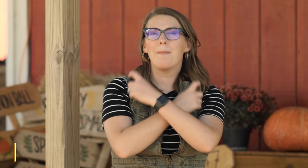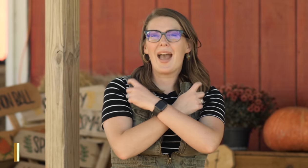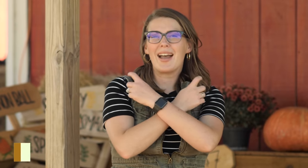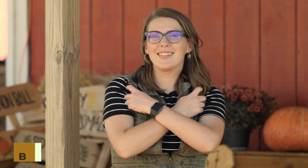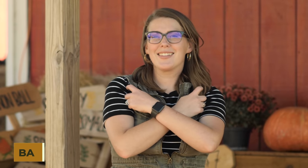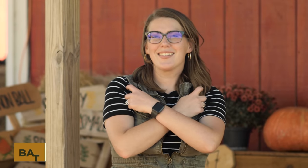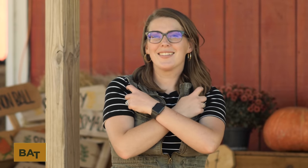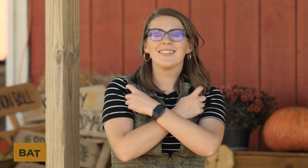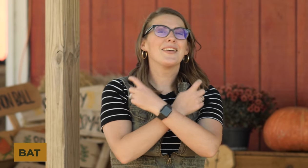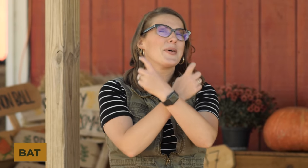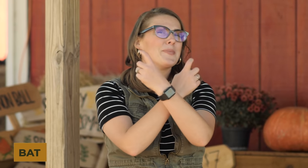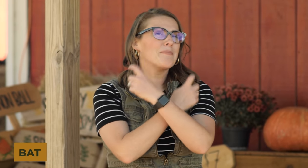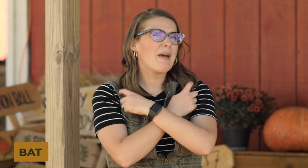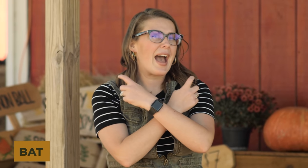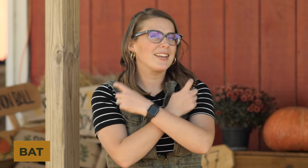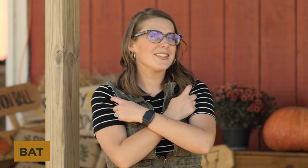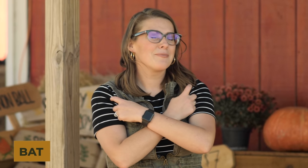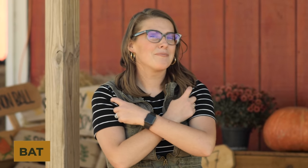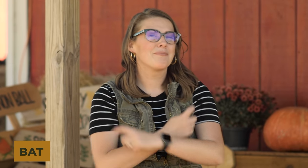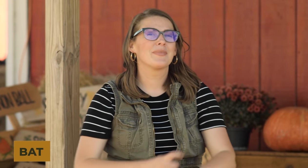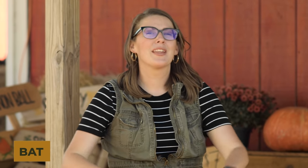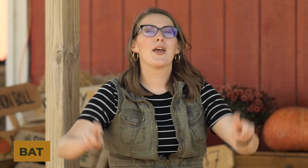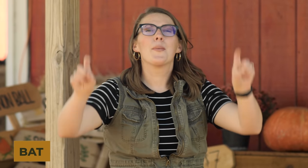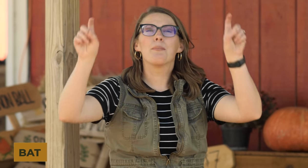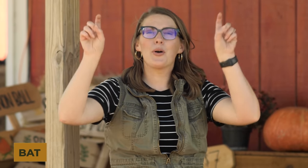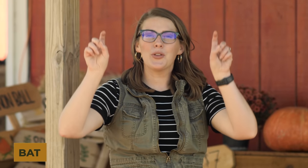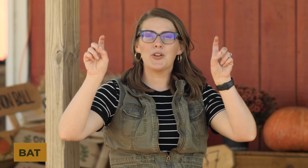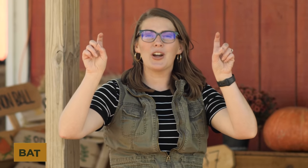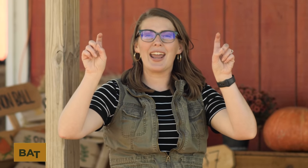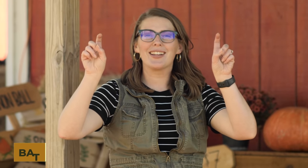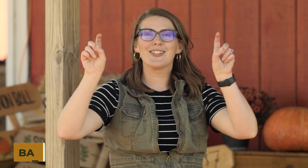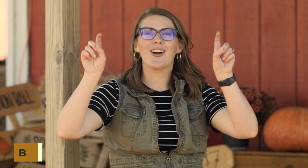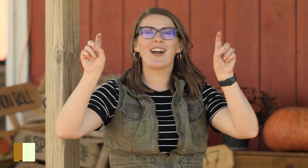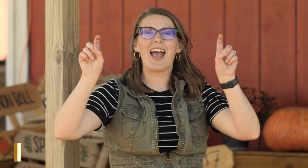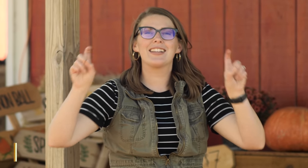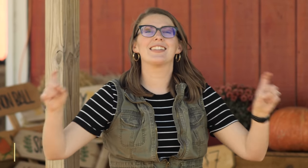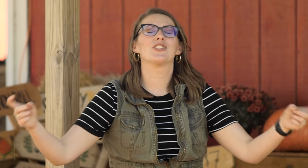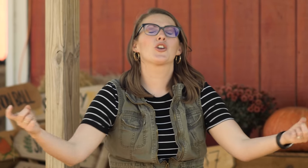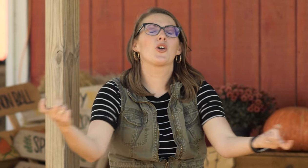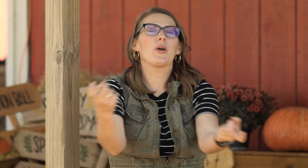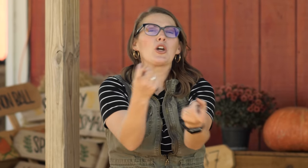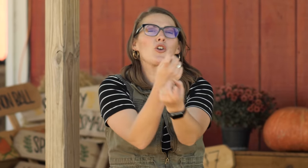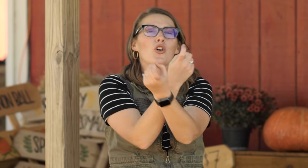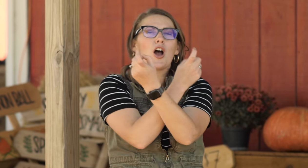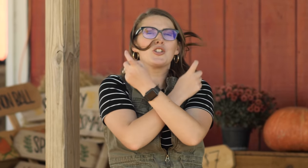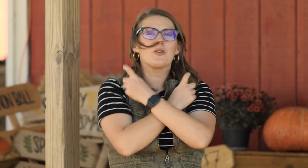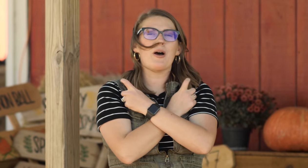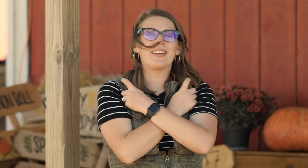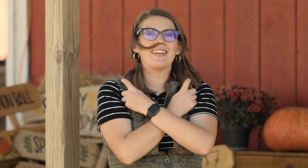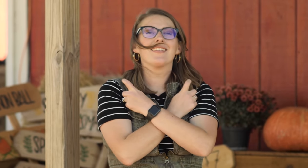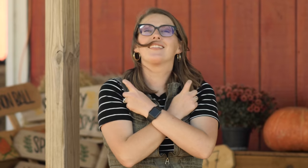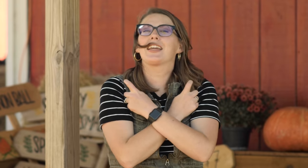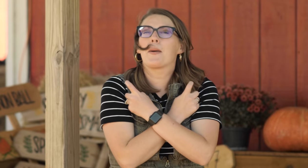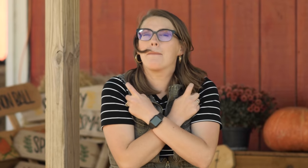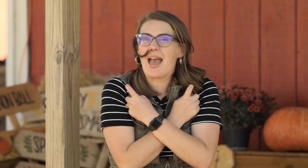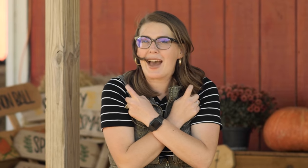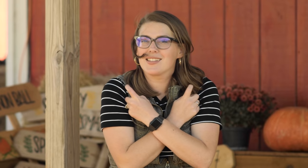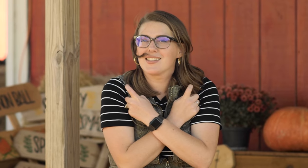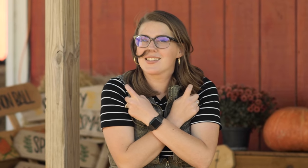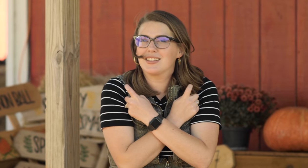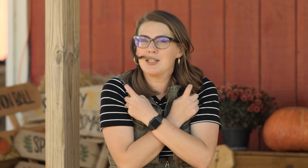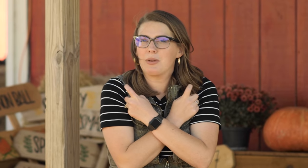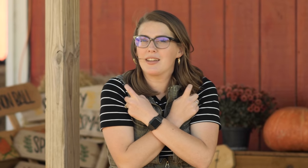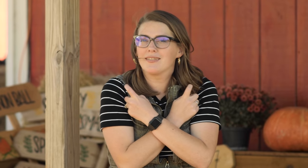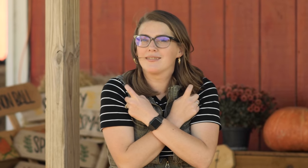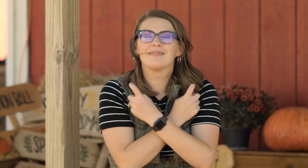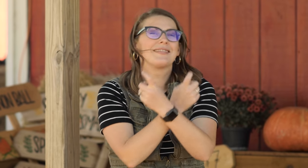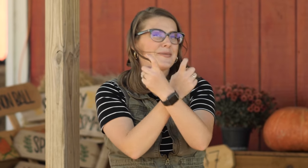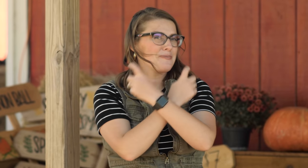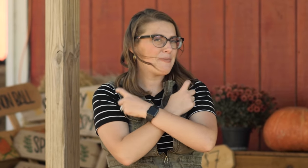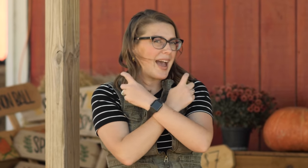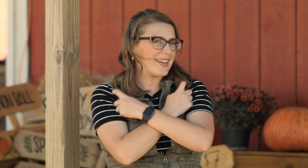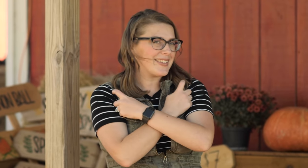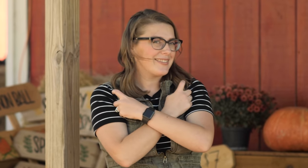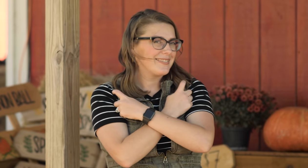'Bat, bat', both of your hands are 'X's going across your body like a bat sleeping, bat.